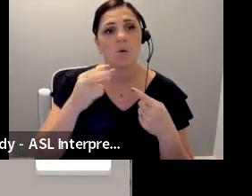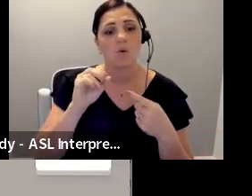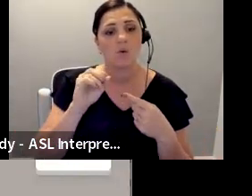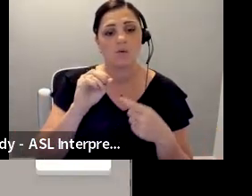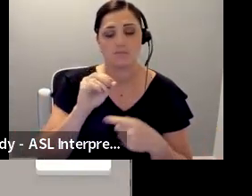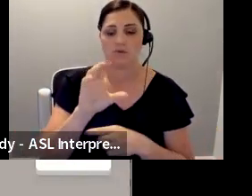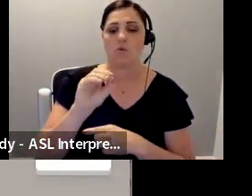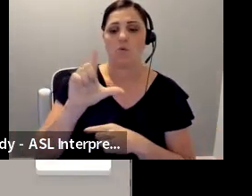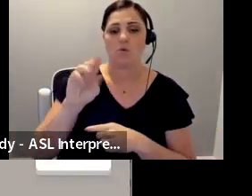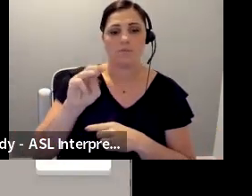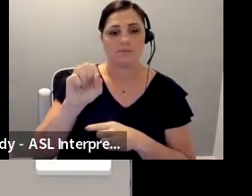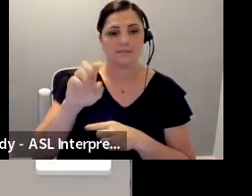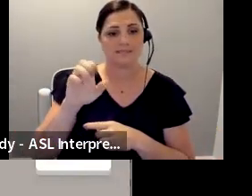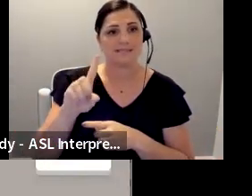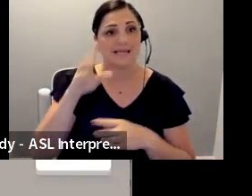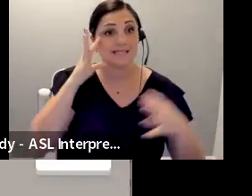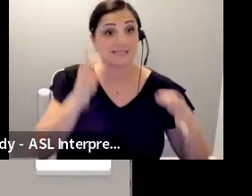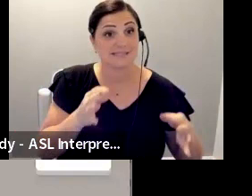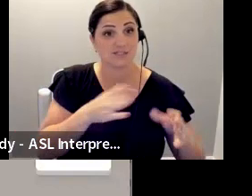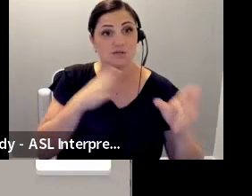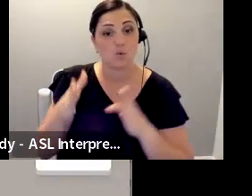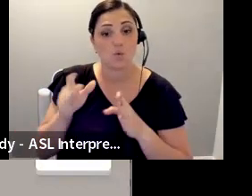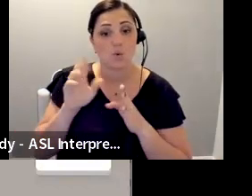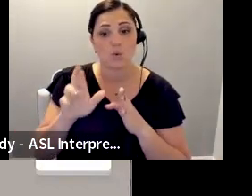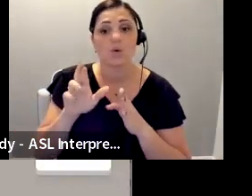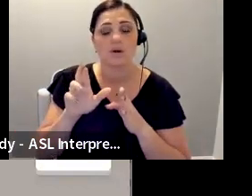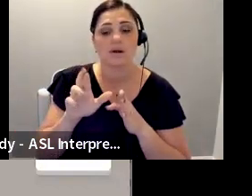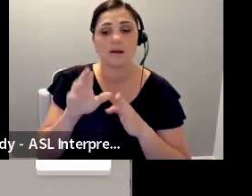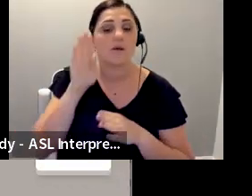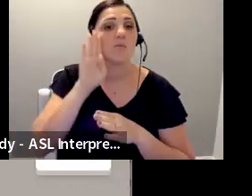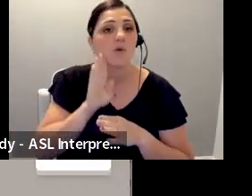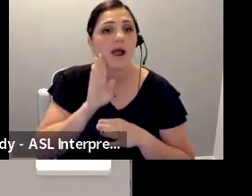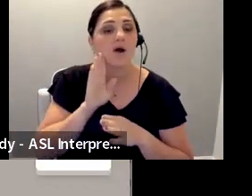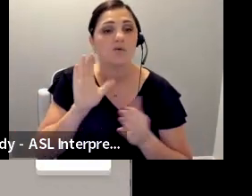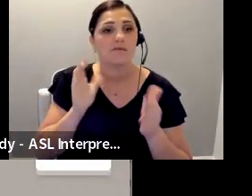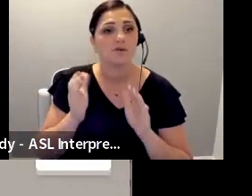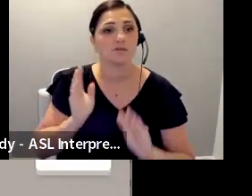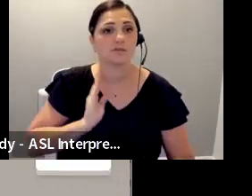: This Supreme Court decision ruled that people with disabilities have the right to live in the community. Olmstead decision, Brown v Board of Education.